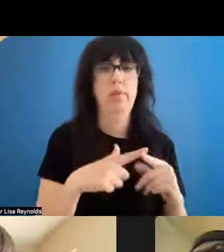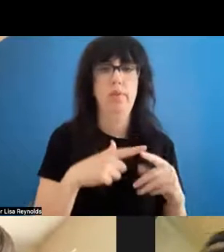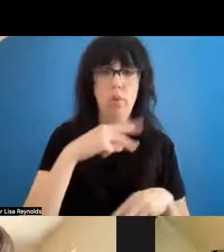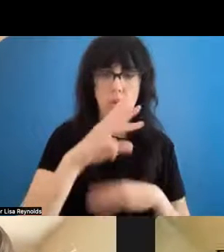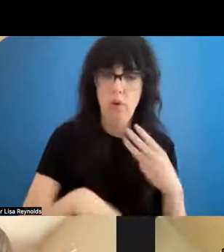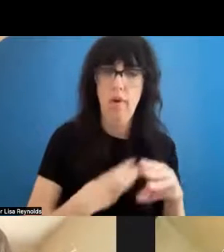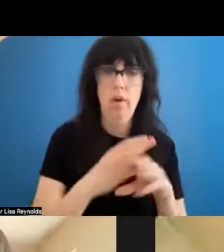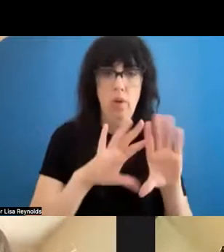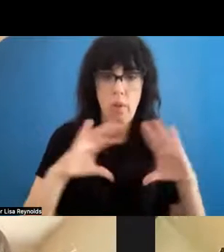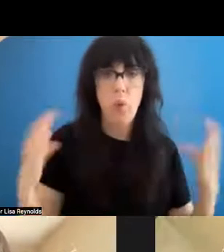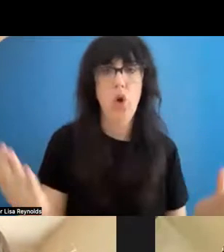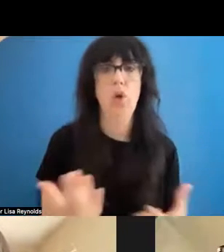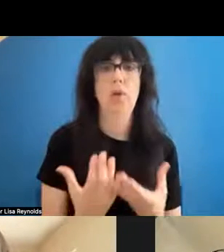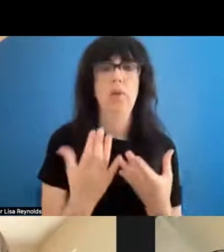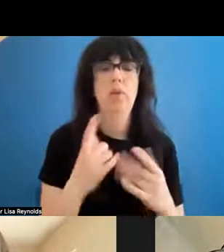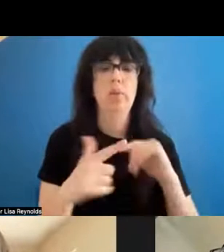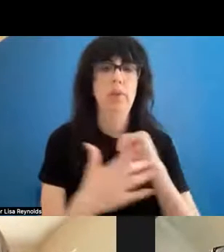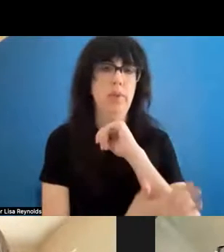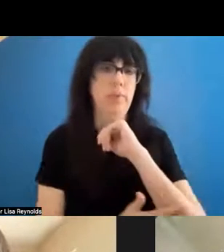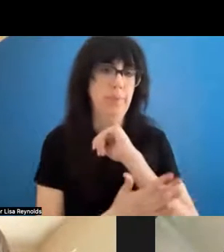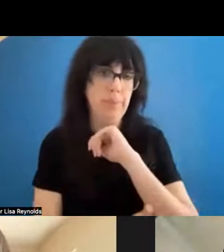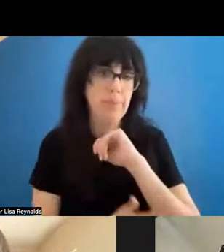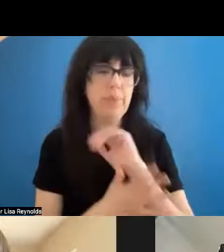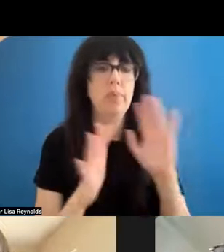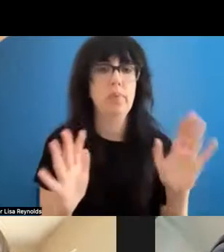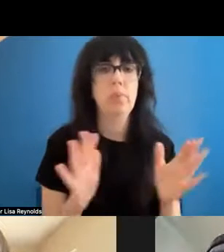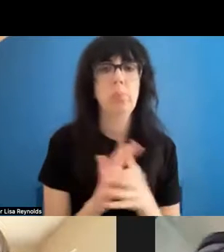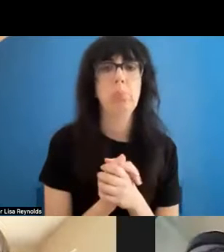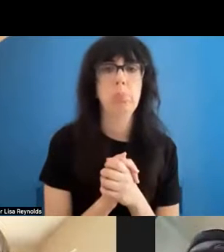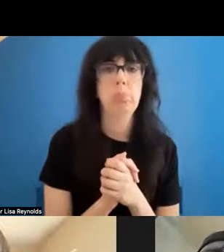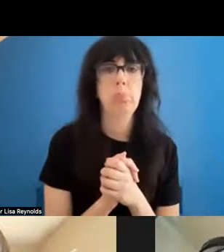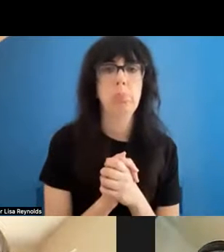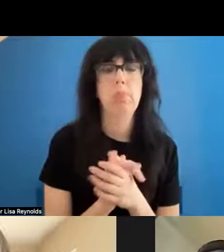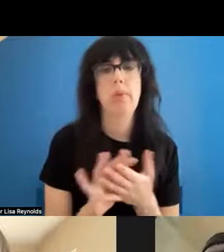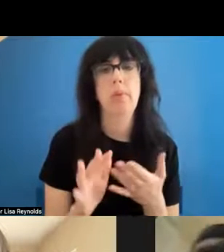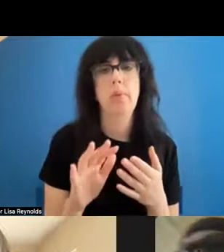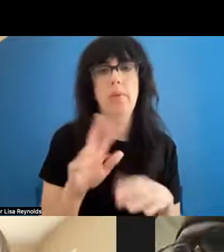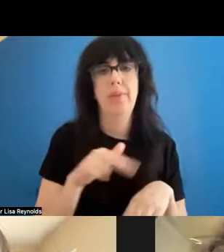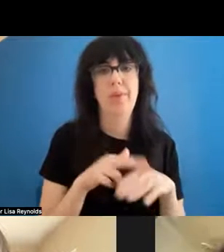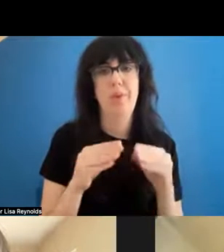. And with that being said, I mean, there's more to go on, but I don't want to take over the whole platform